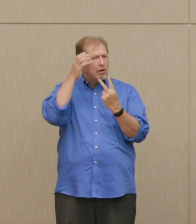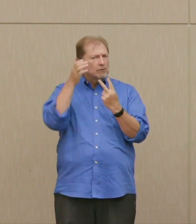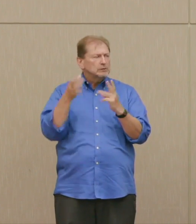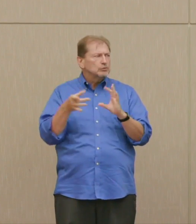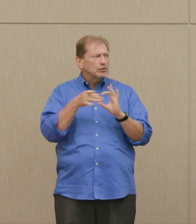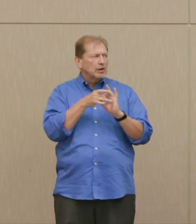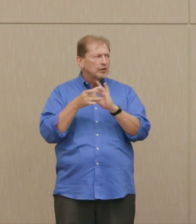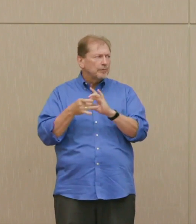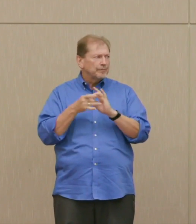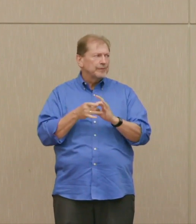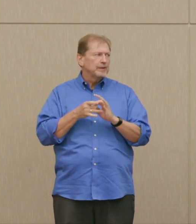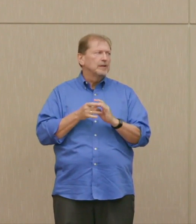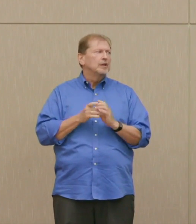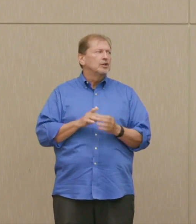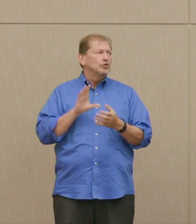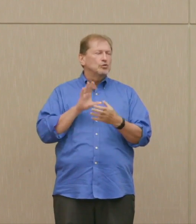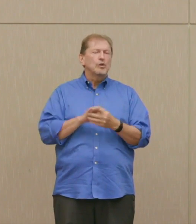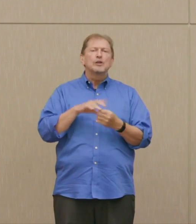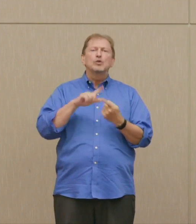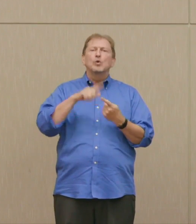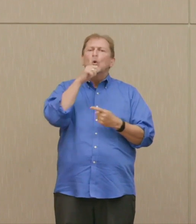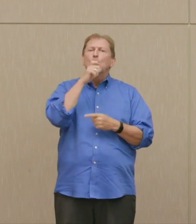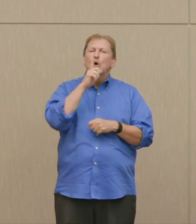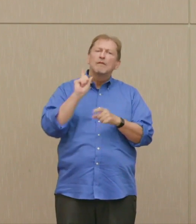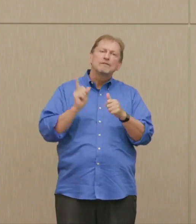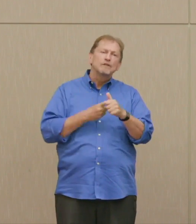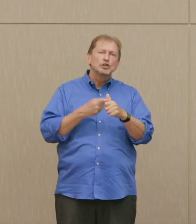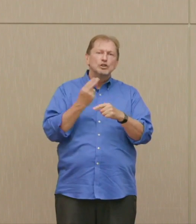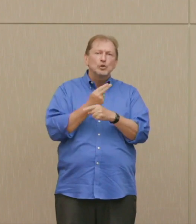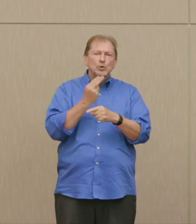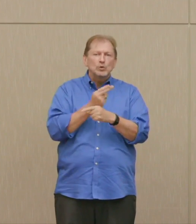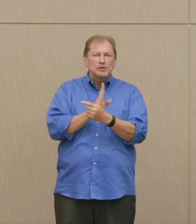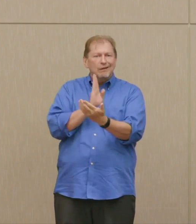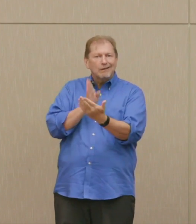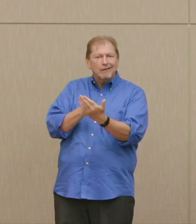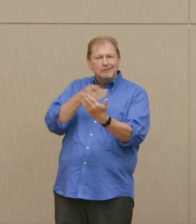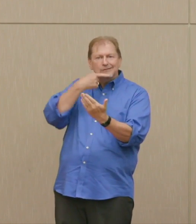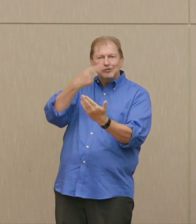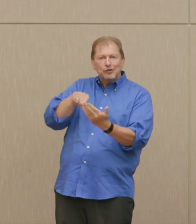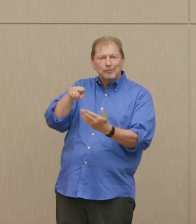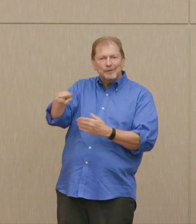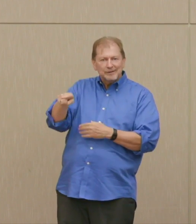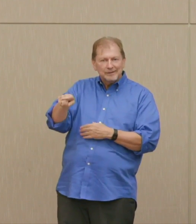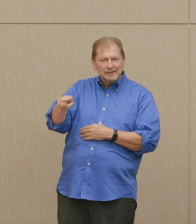It was committed to first use against the Soviet Union, which now was a nuclear weapon